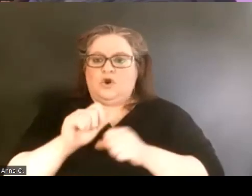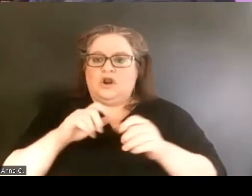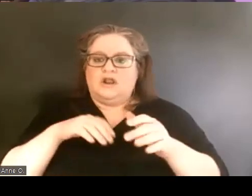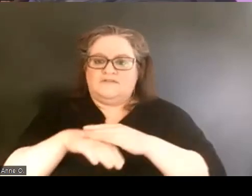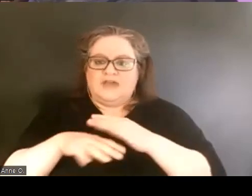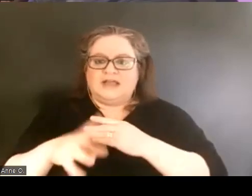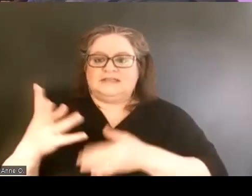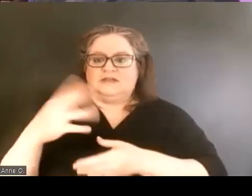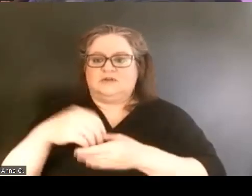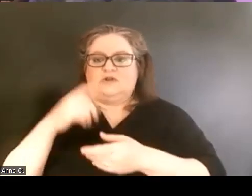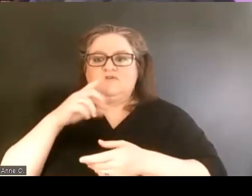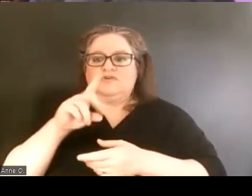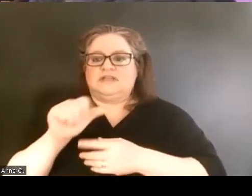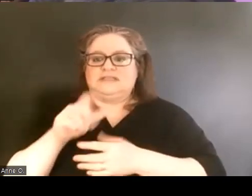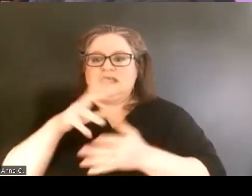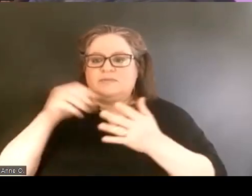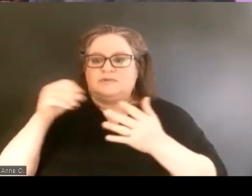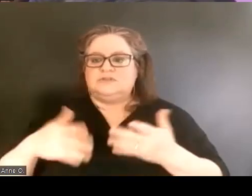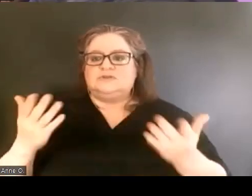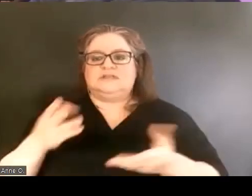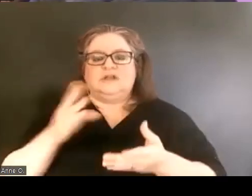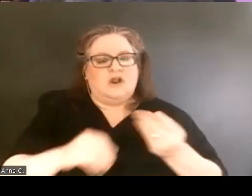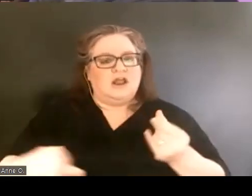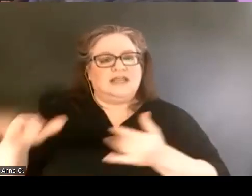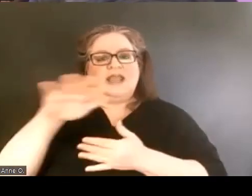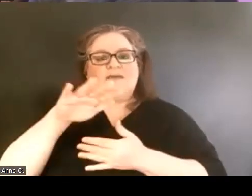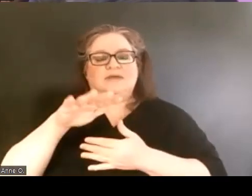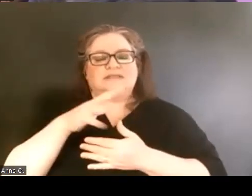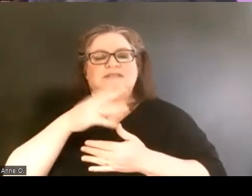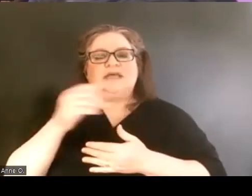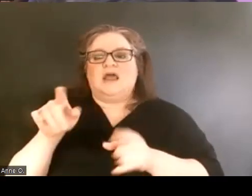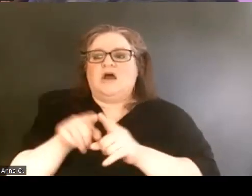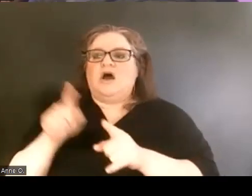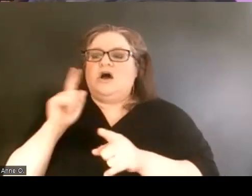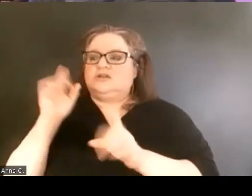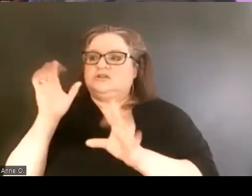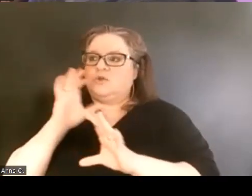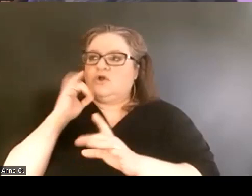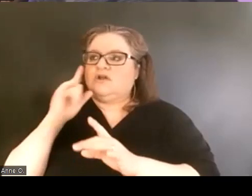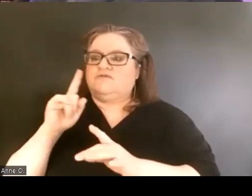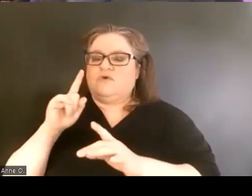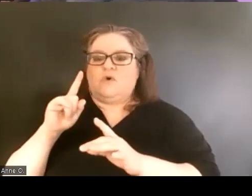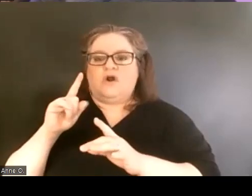for disabled students on campus. And really looking for a sense of community.